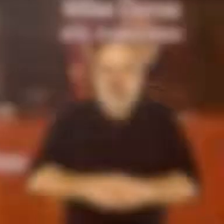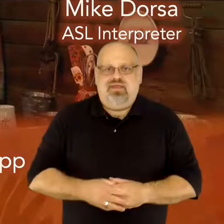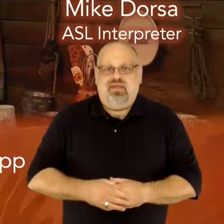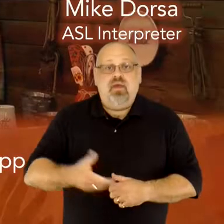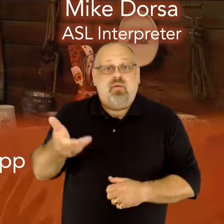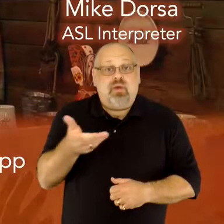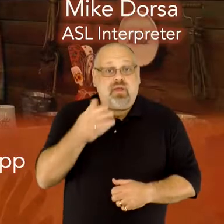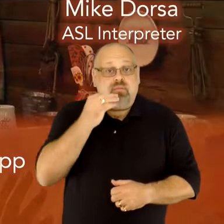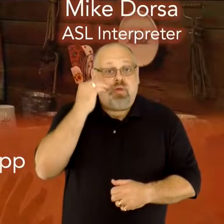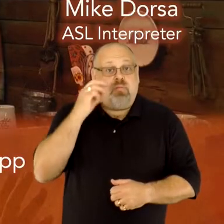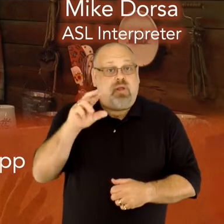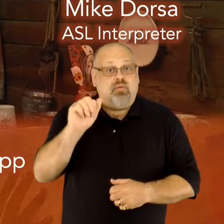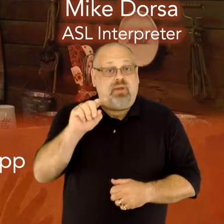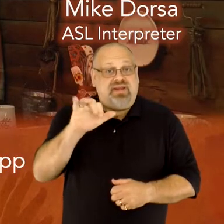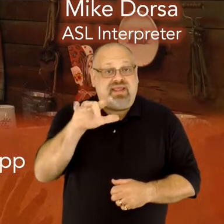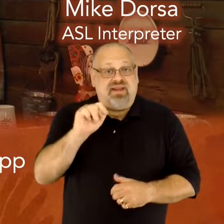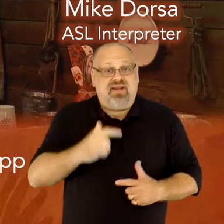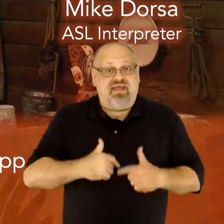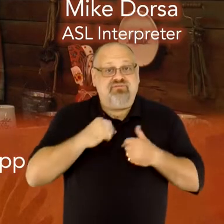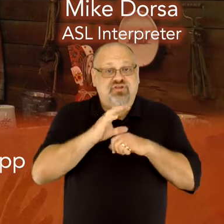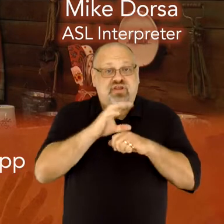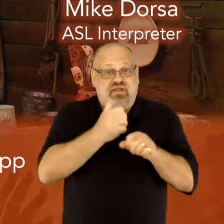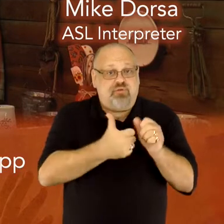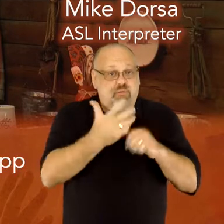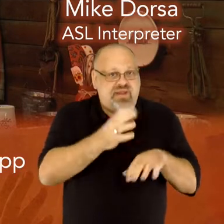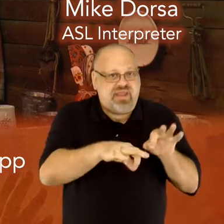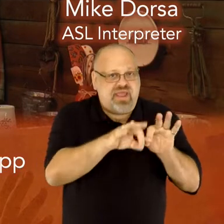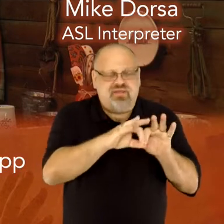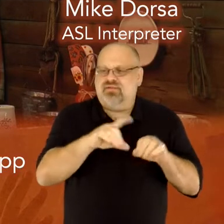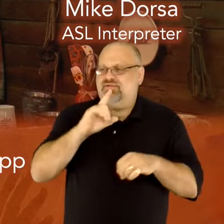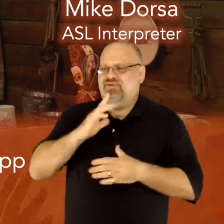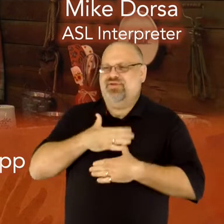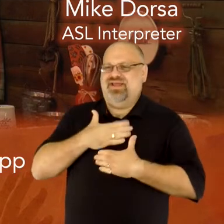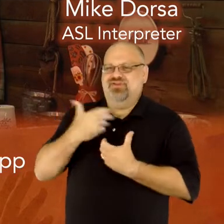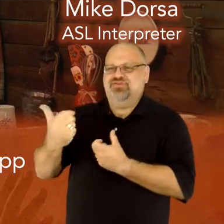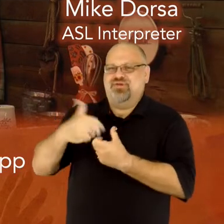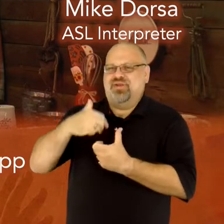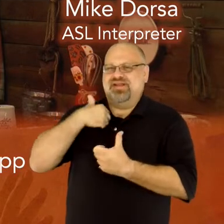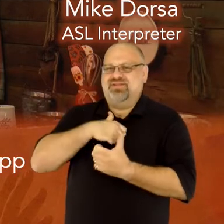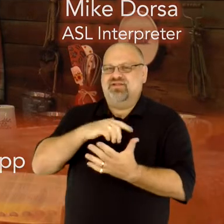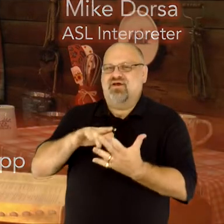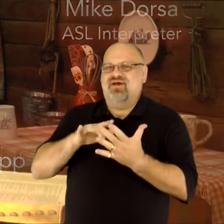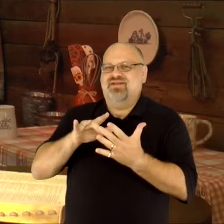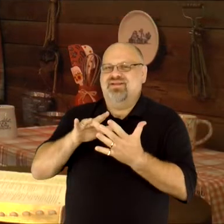Welcome home to Radiant Life Church where EveryONE counts. We're so glad you're joining us for this online service.